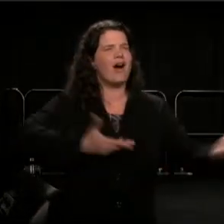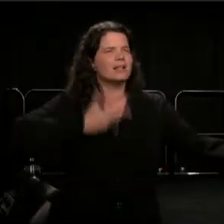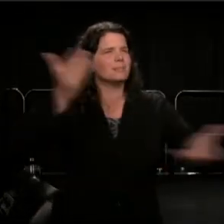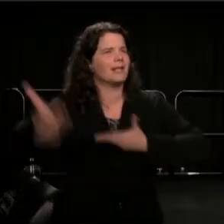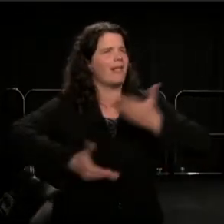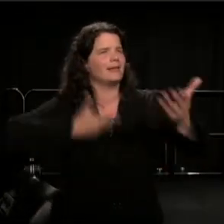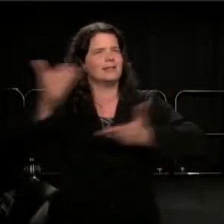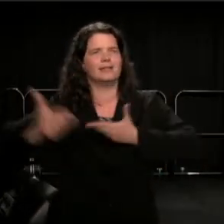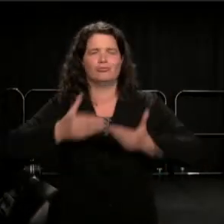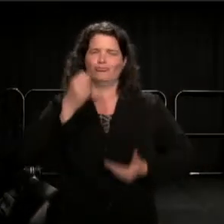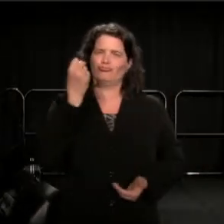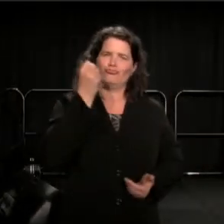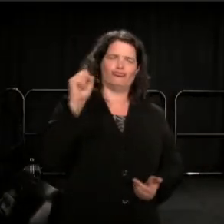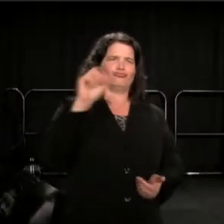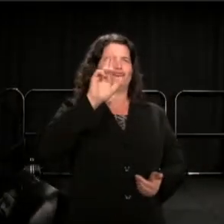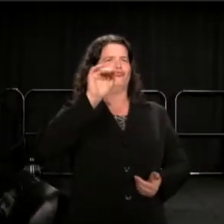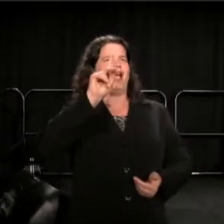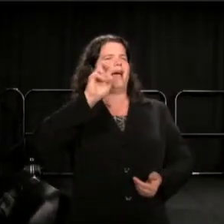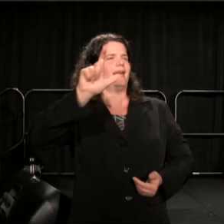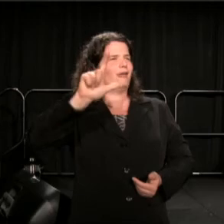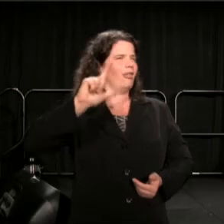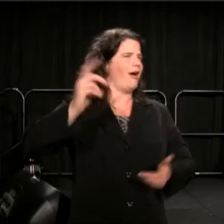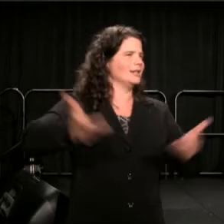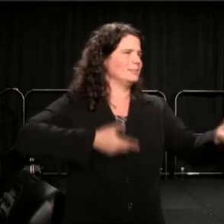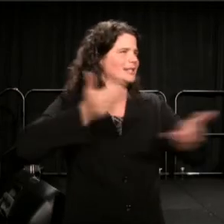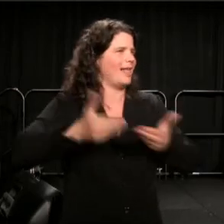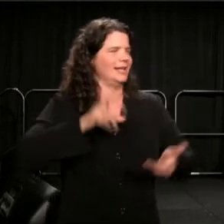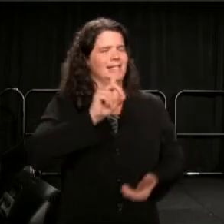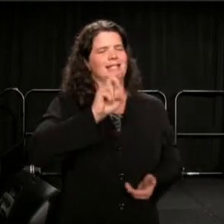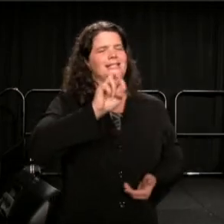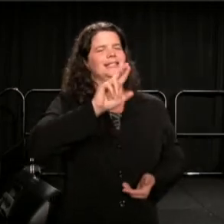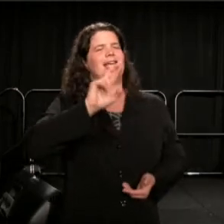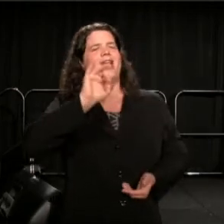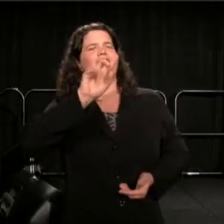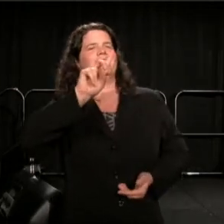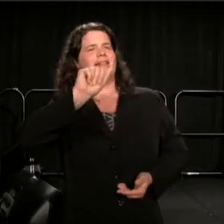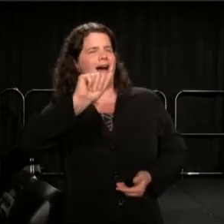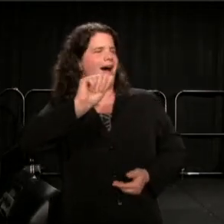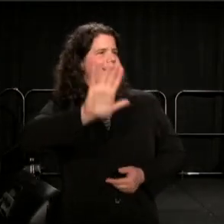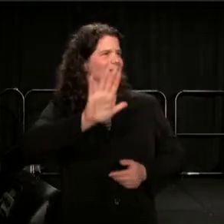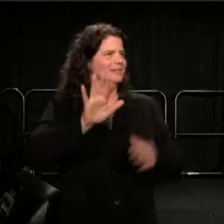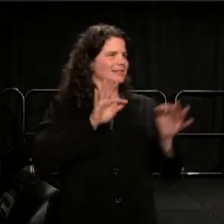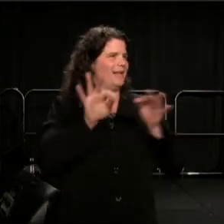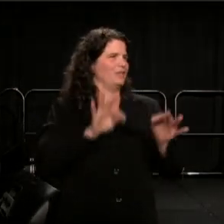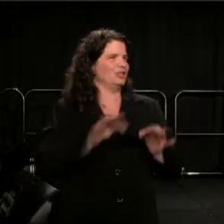Deeray Dar gives the best definition, "Let us say yes to who or what turns up,